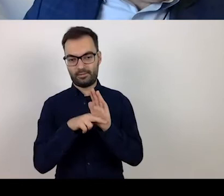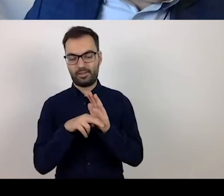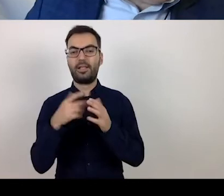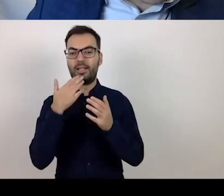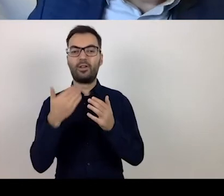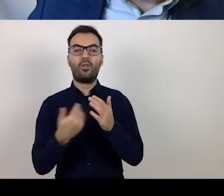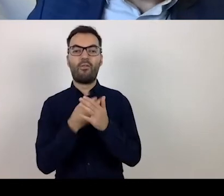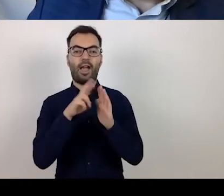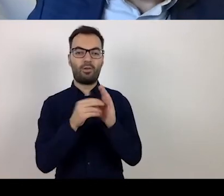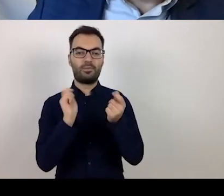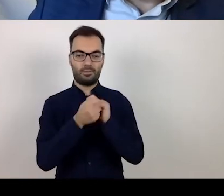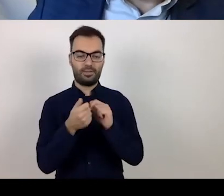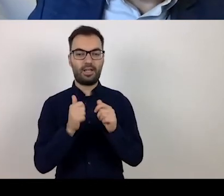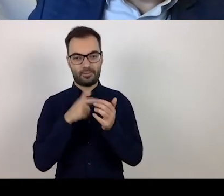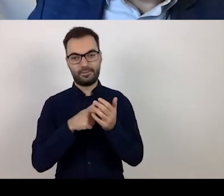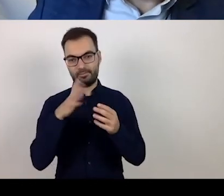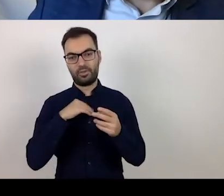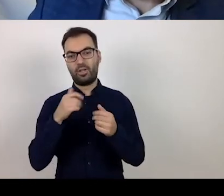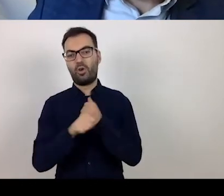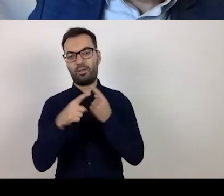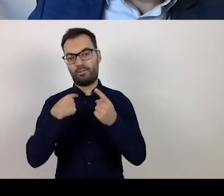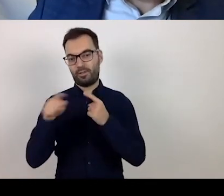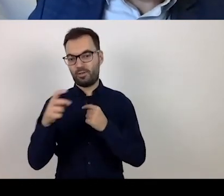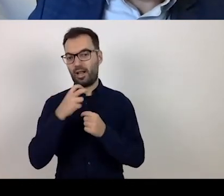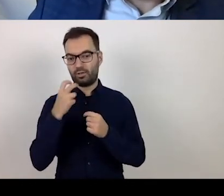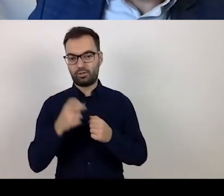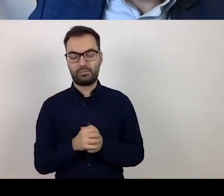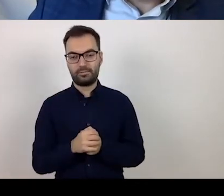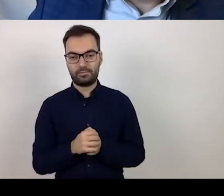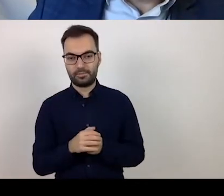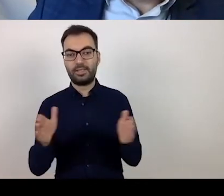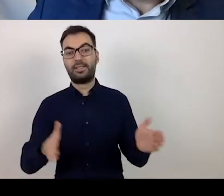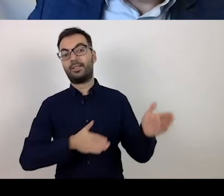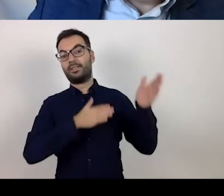The next thing concerns indicators.